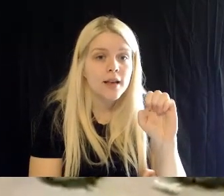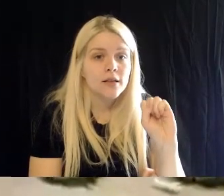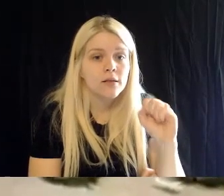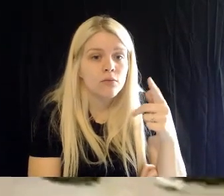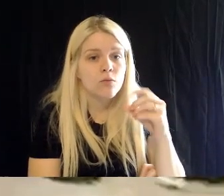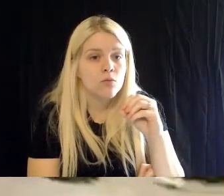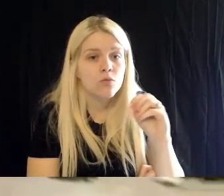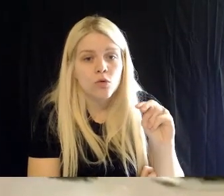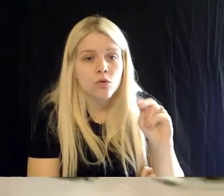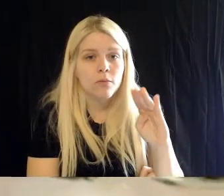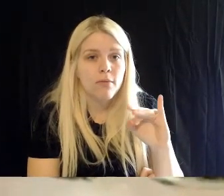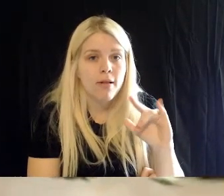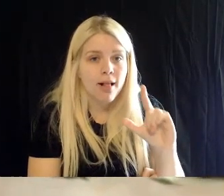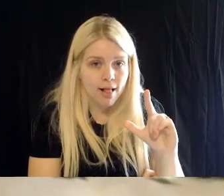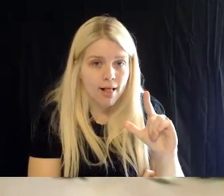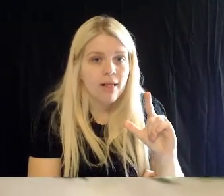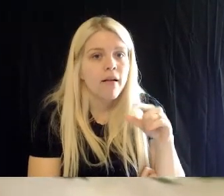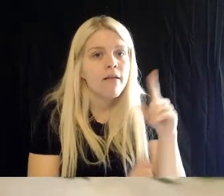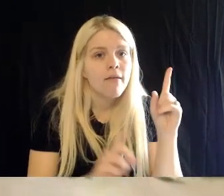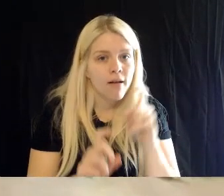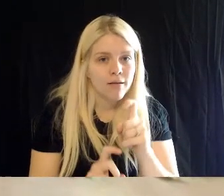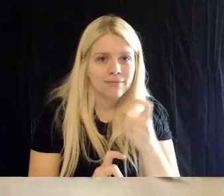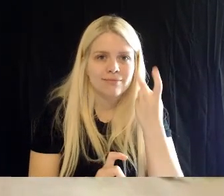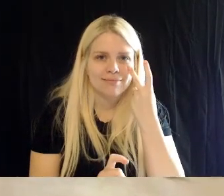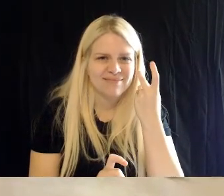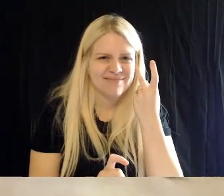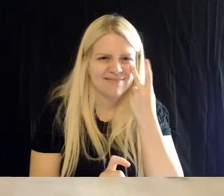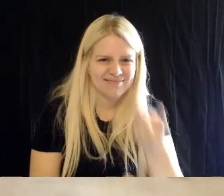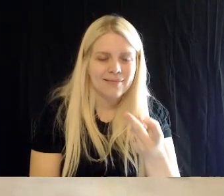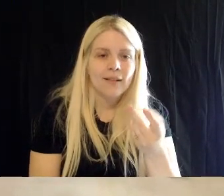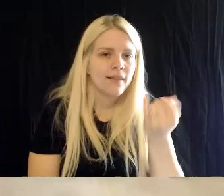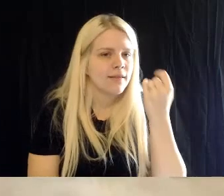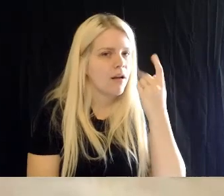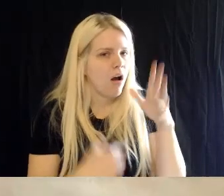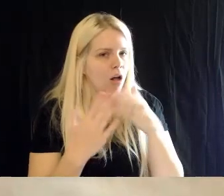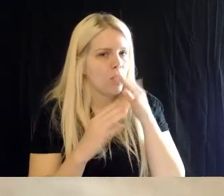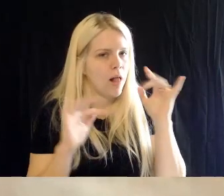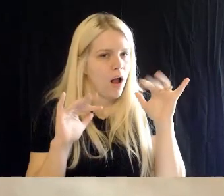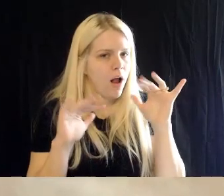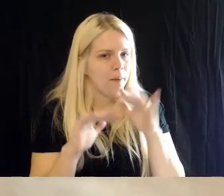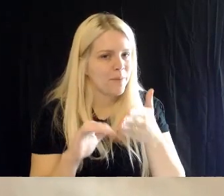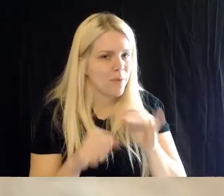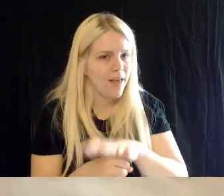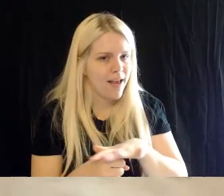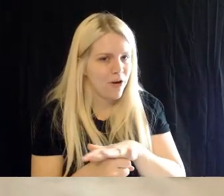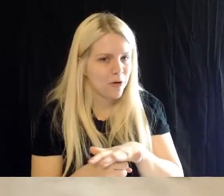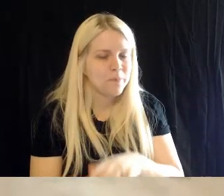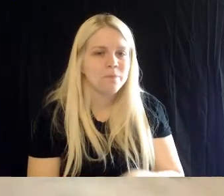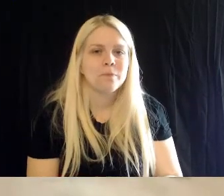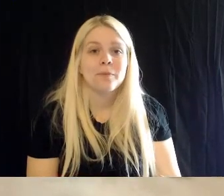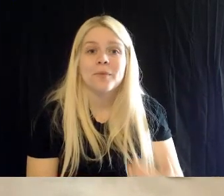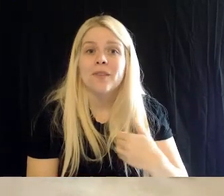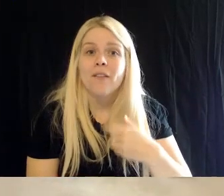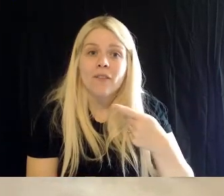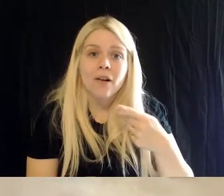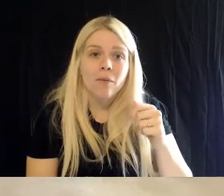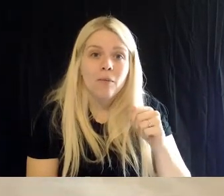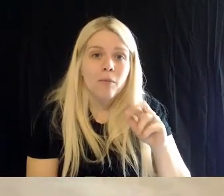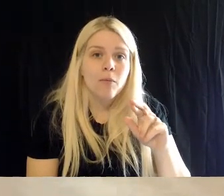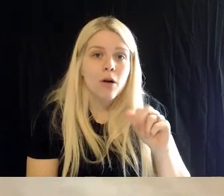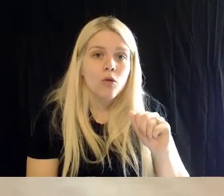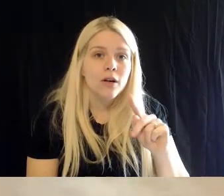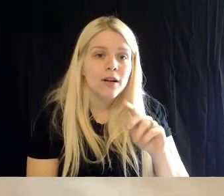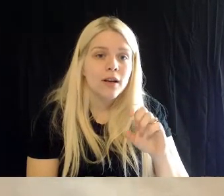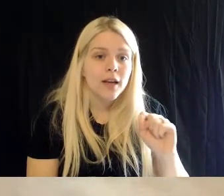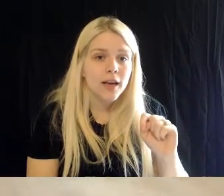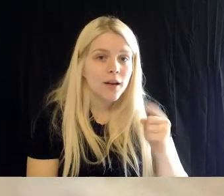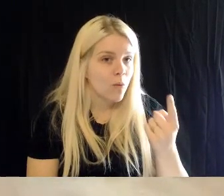eat now. Yeah, it's a Rose-ringed Parakeet, and our male, green- up there. He kind of